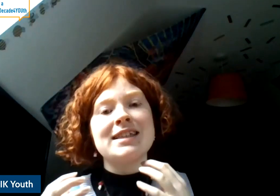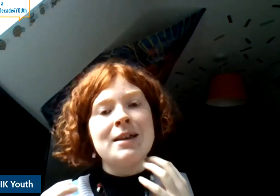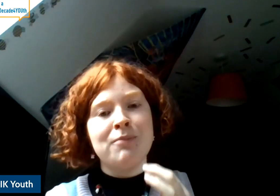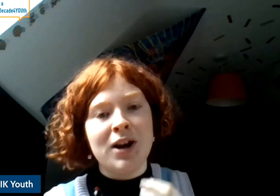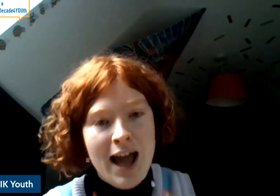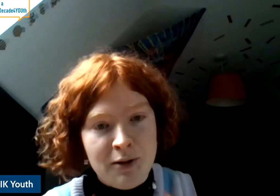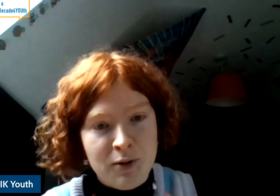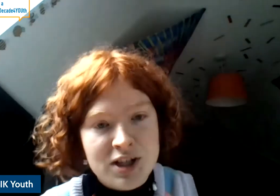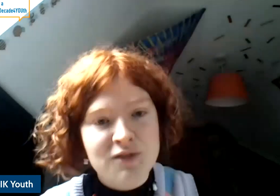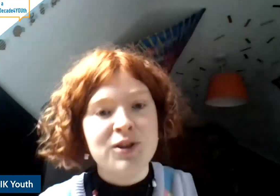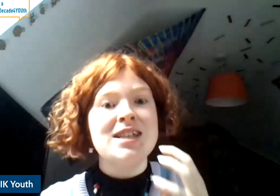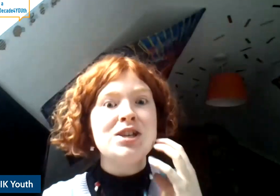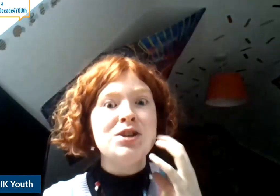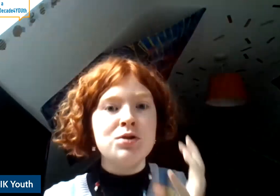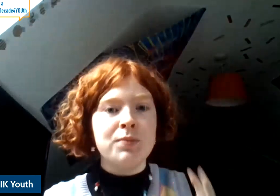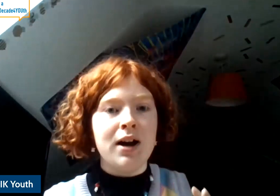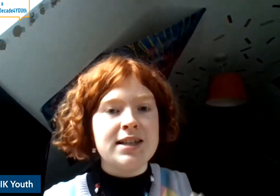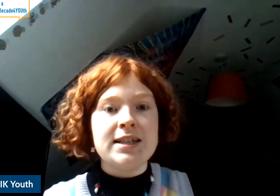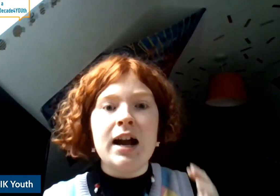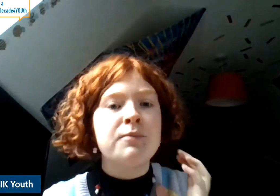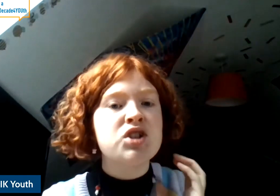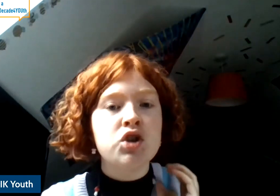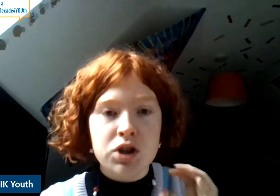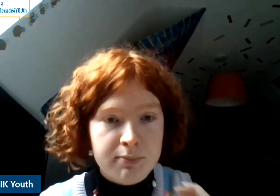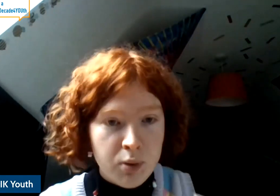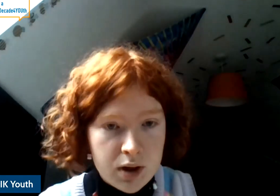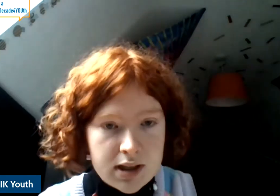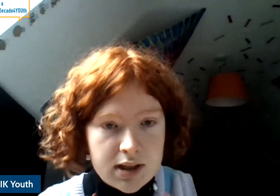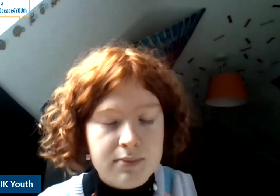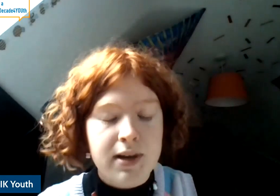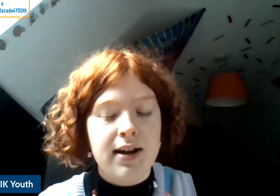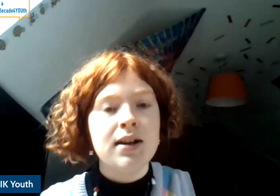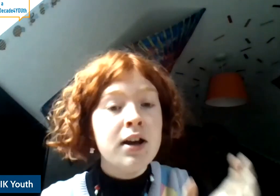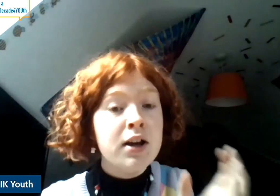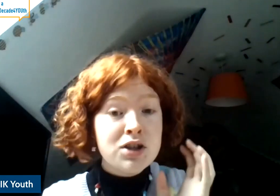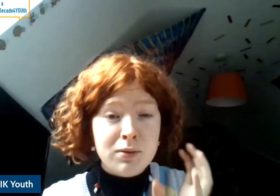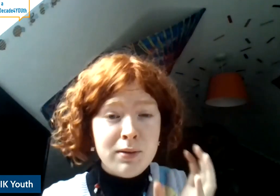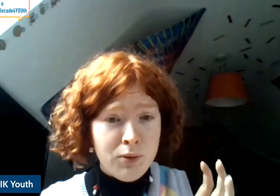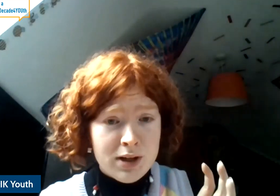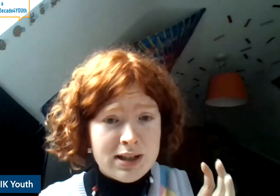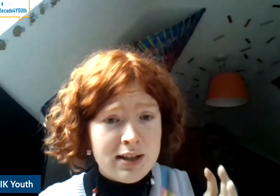to be simple letter language for huge policy policies that are so important